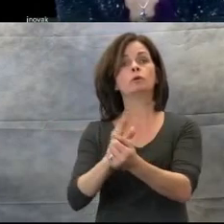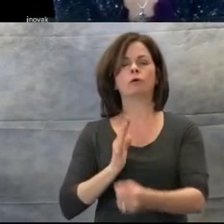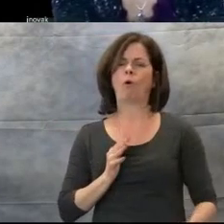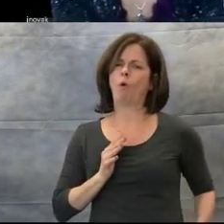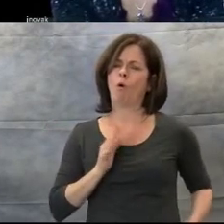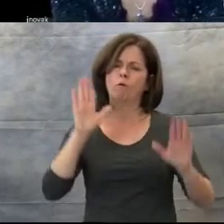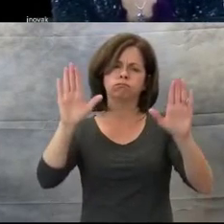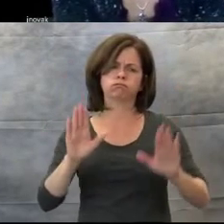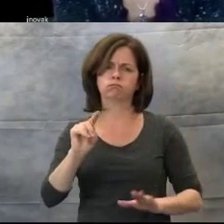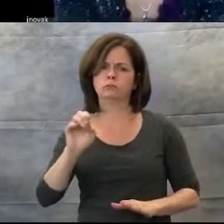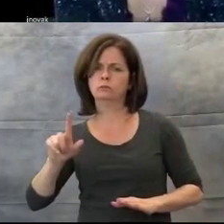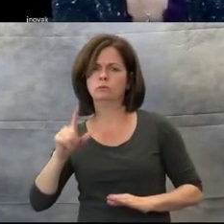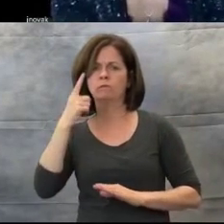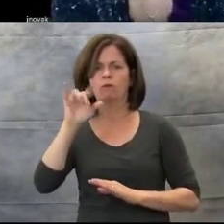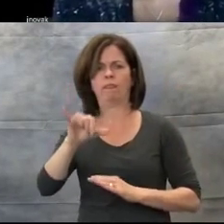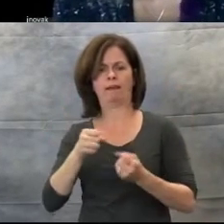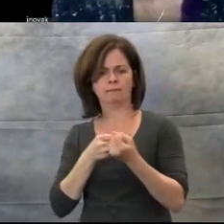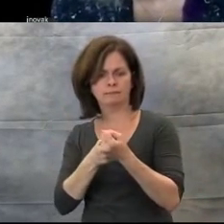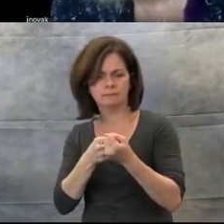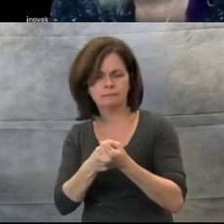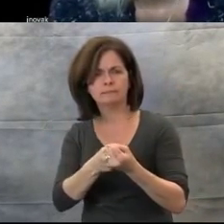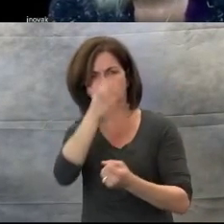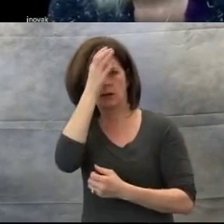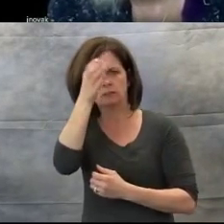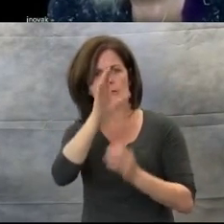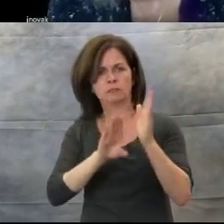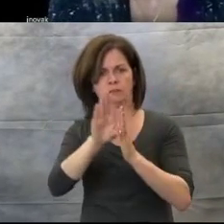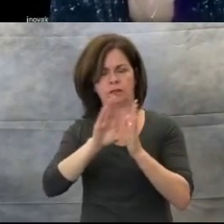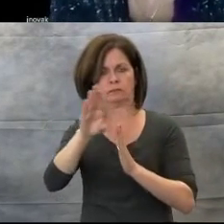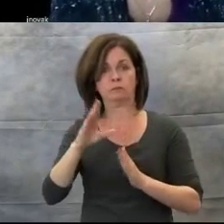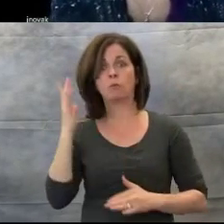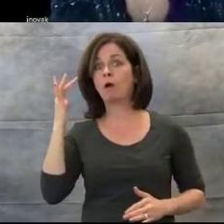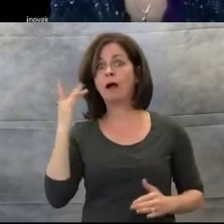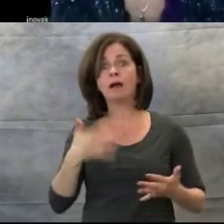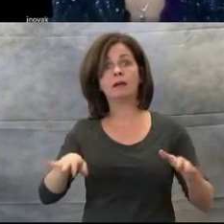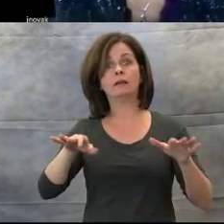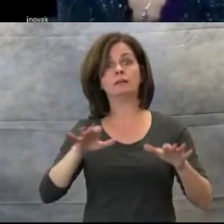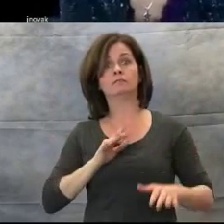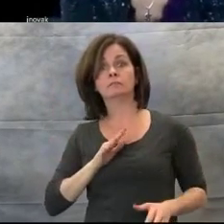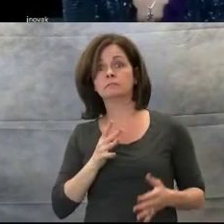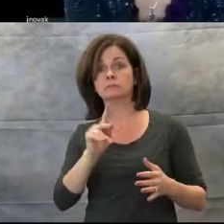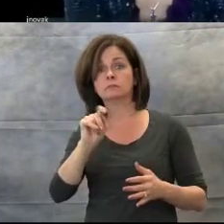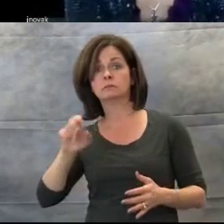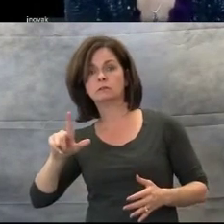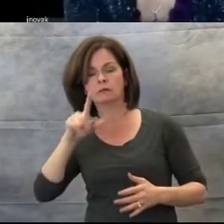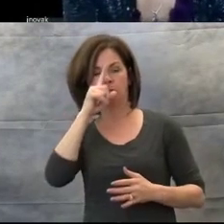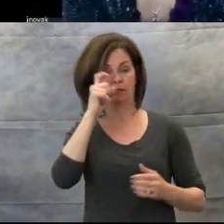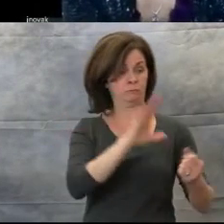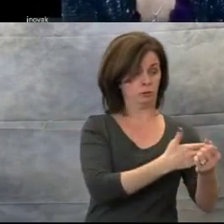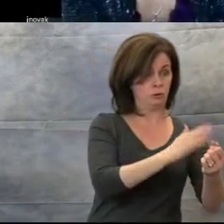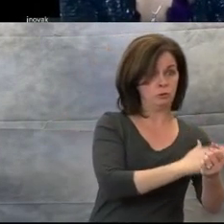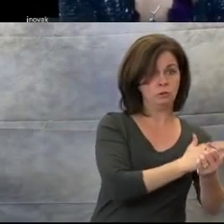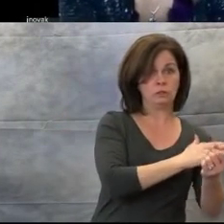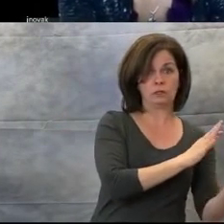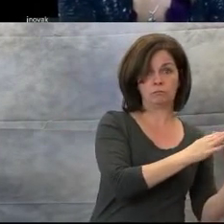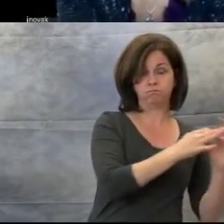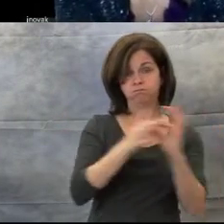development. First of all, music is naturally tied to language. Musical lyrics can be used as an aid